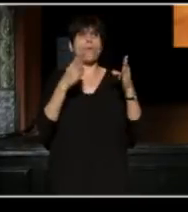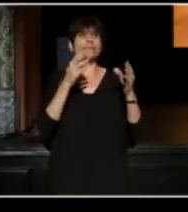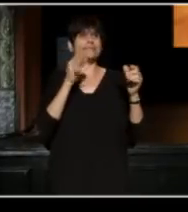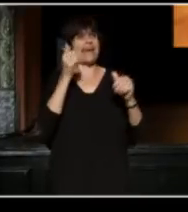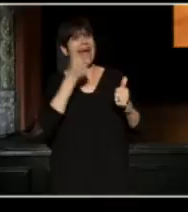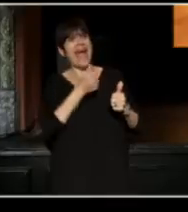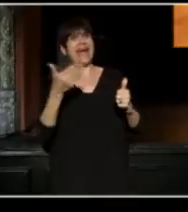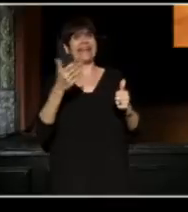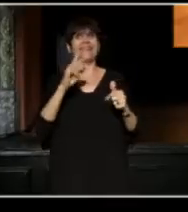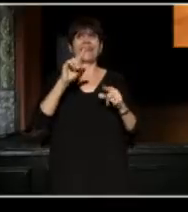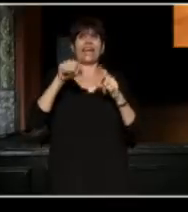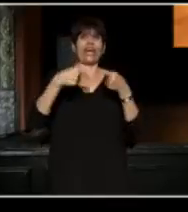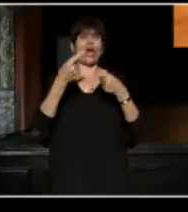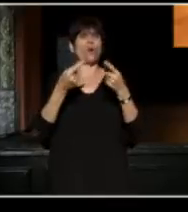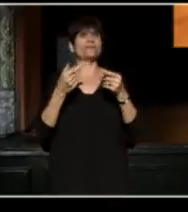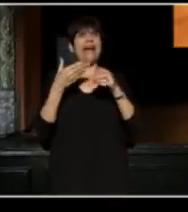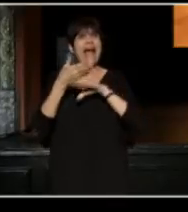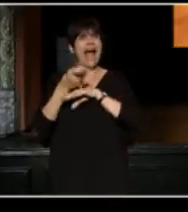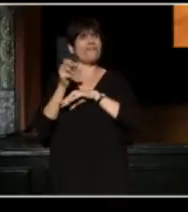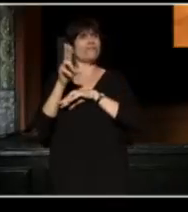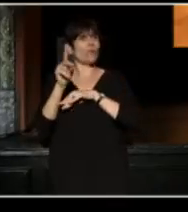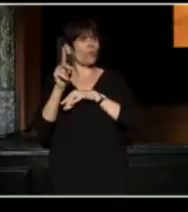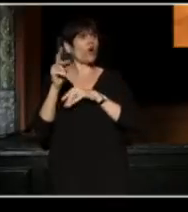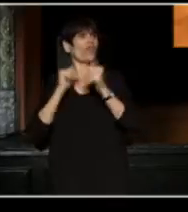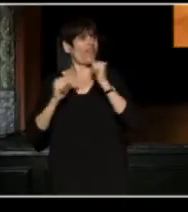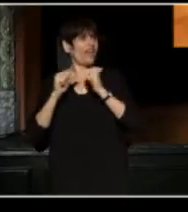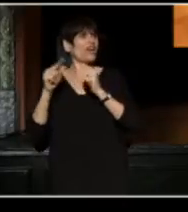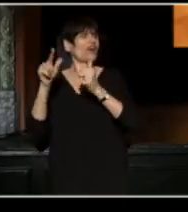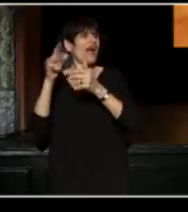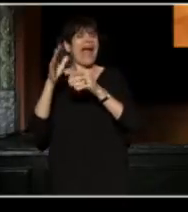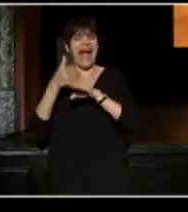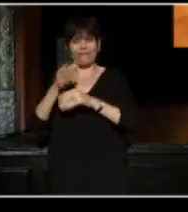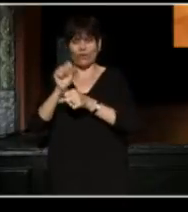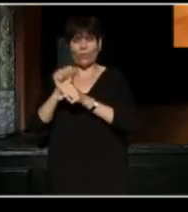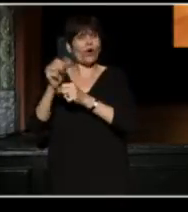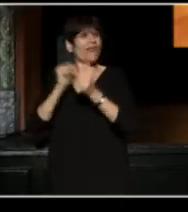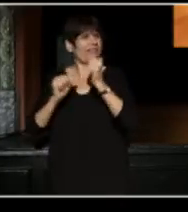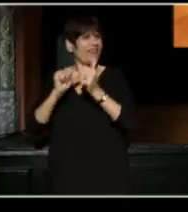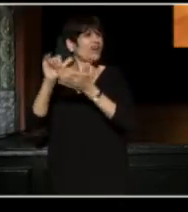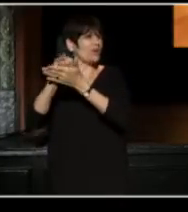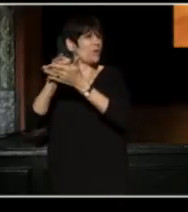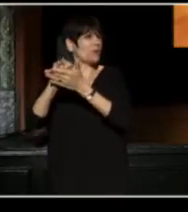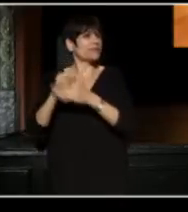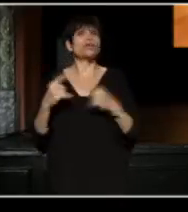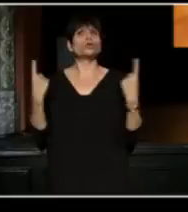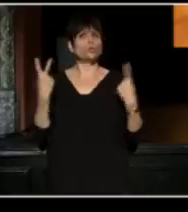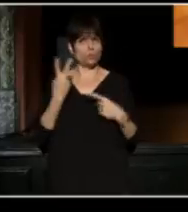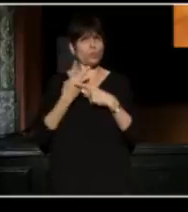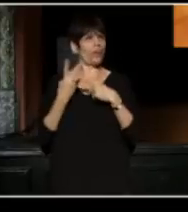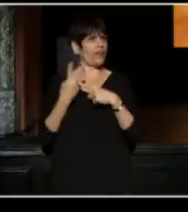in The AfterWork Theater in New York City. There's two things about that: